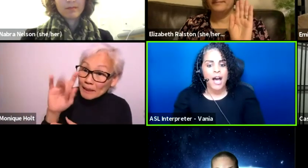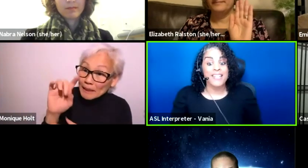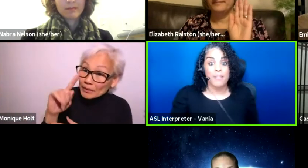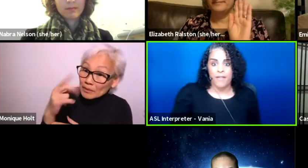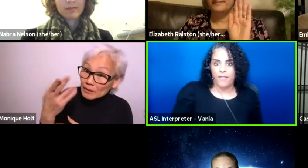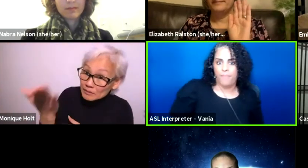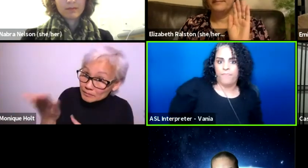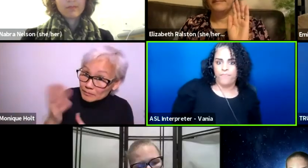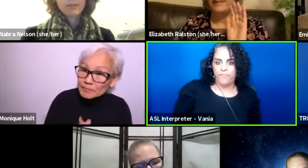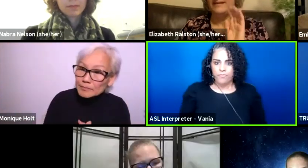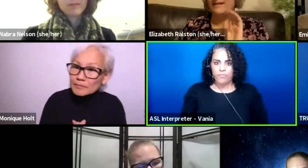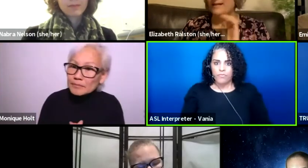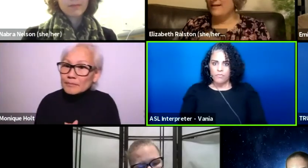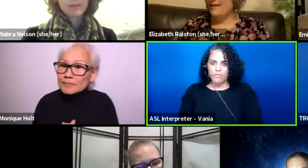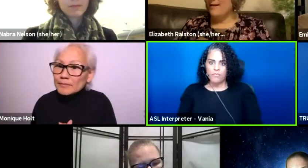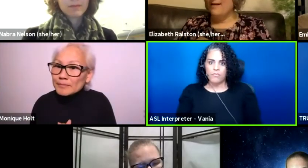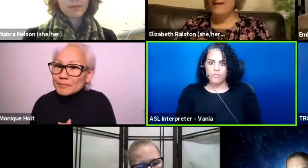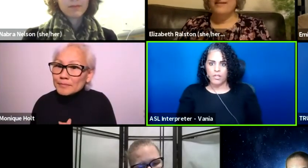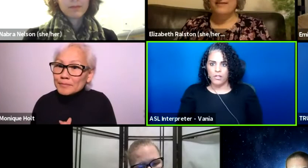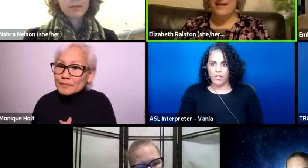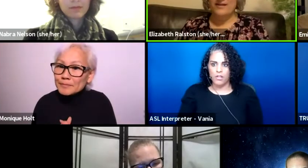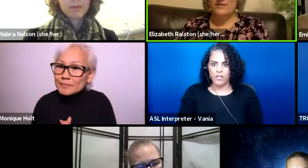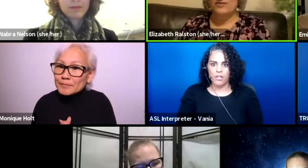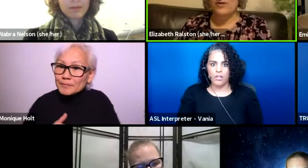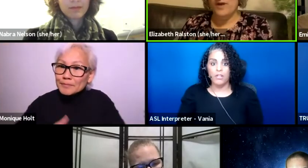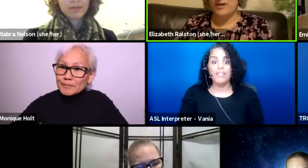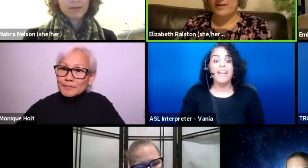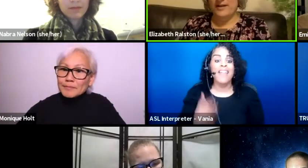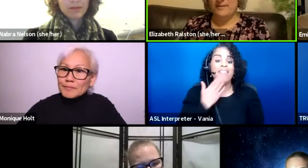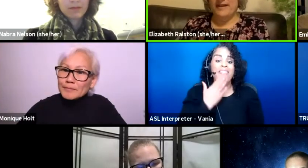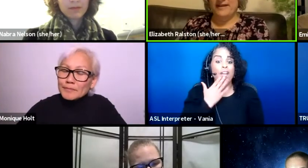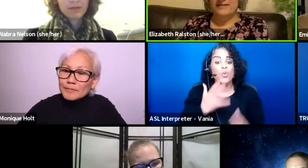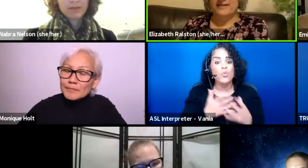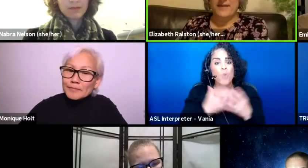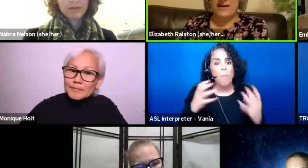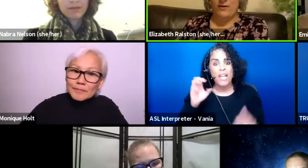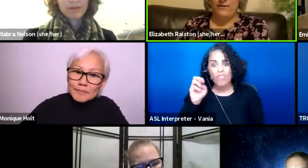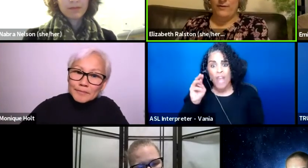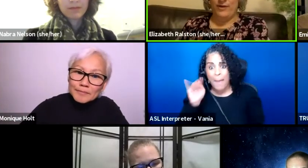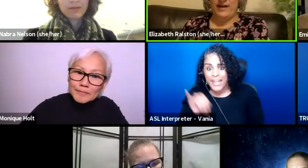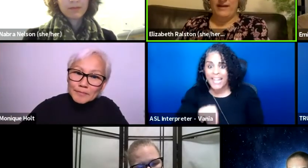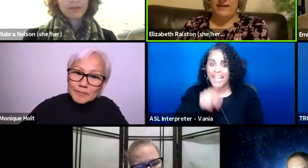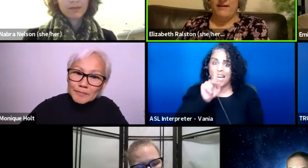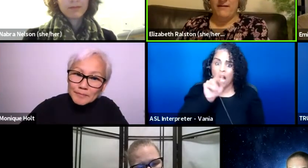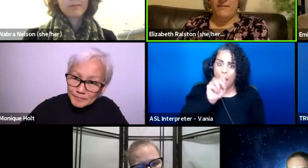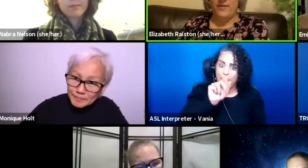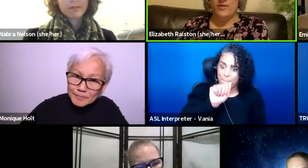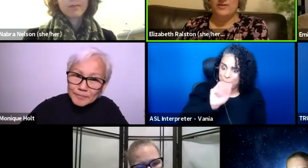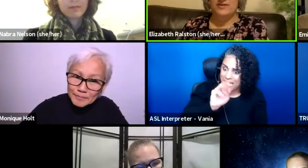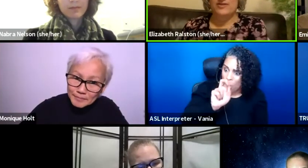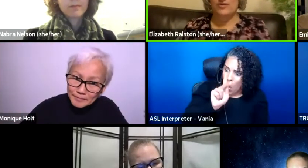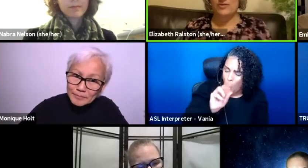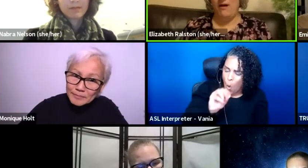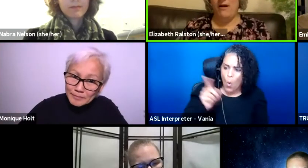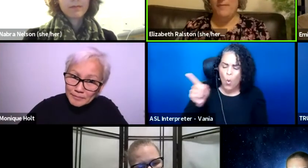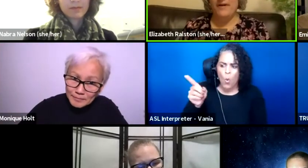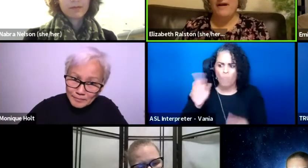Elizabeth? Thank you so much, Emi and Kameko for bringing those issues up,